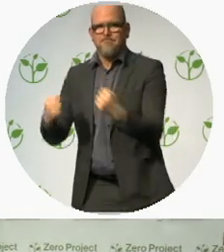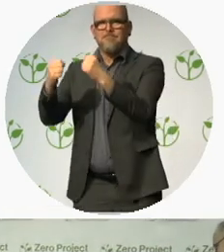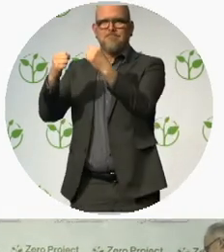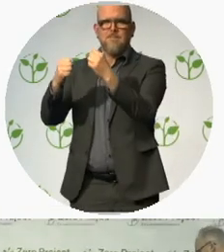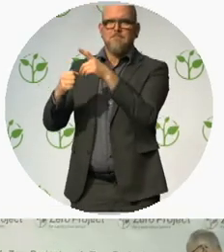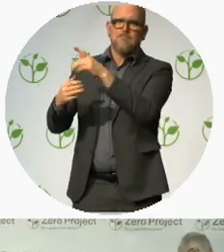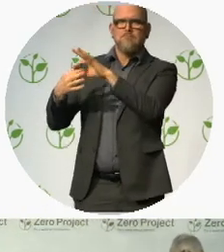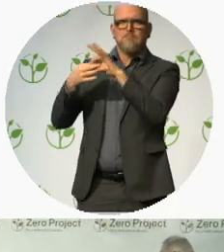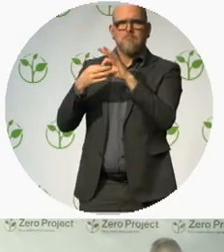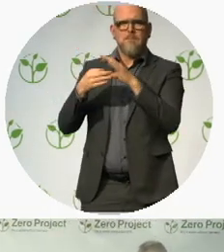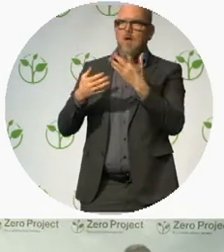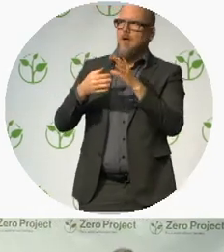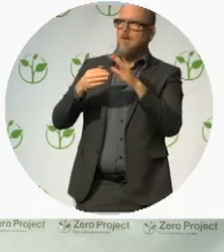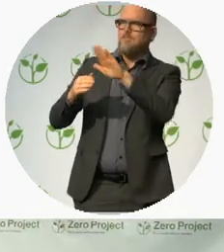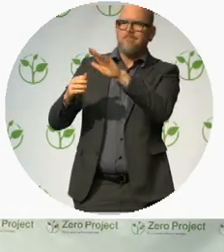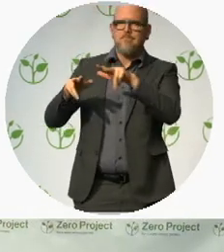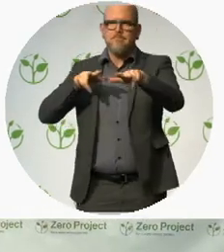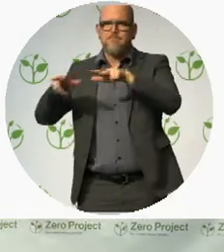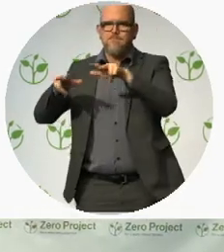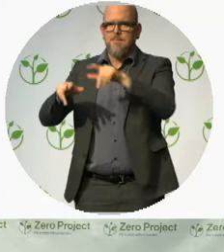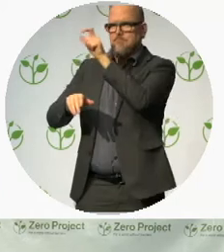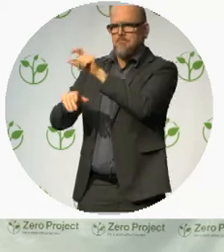... for people with disabilities in the capital city of Beirut.